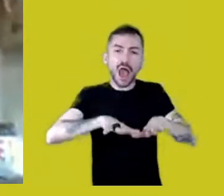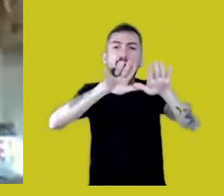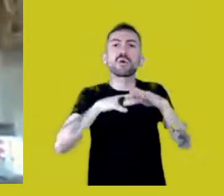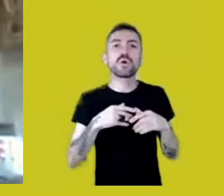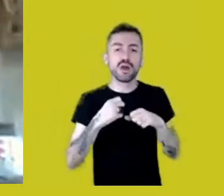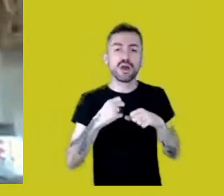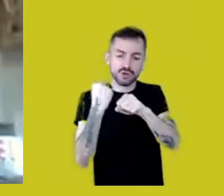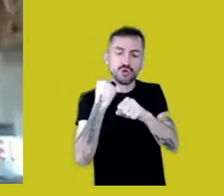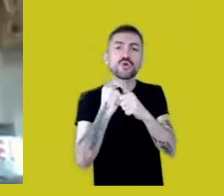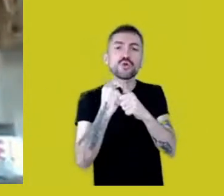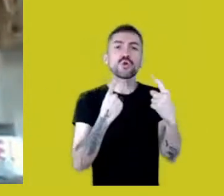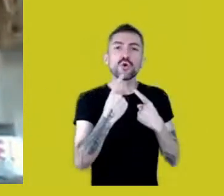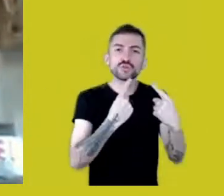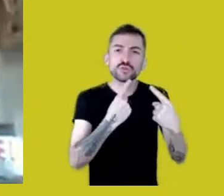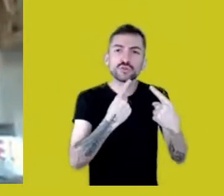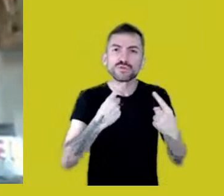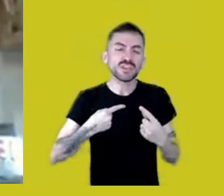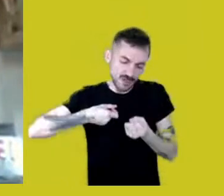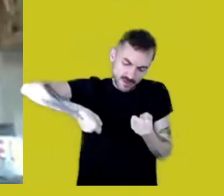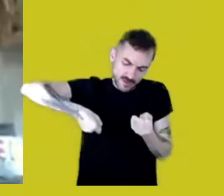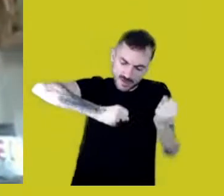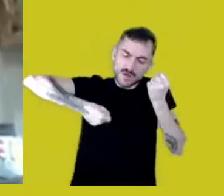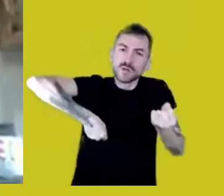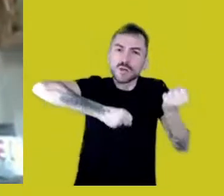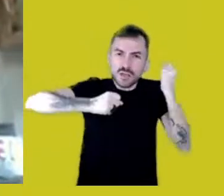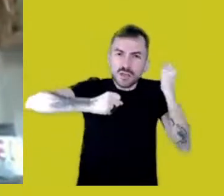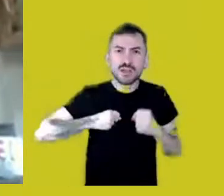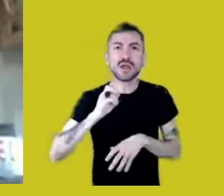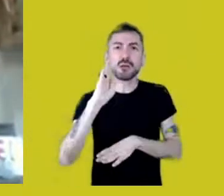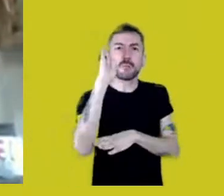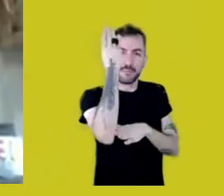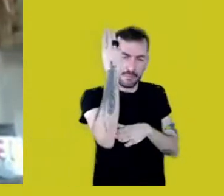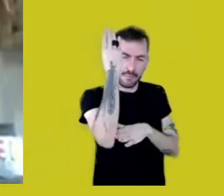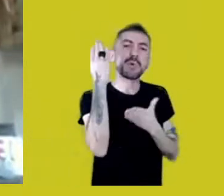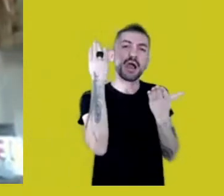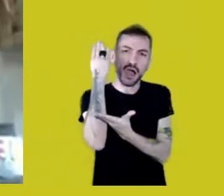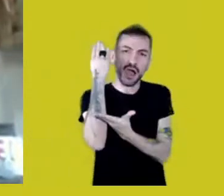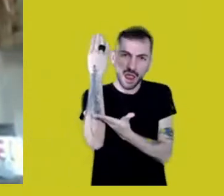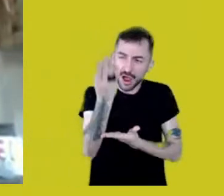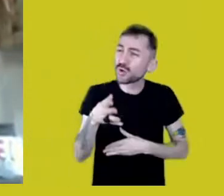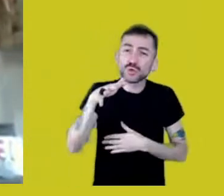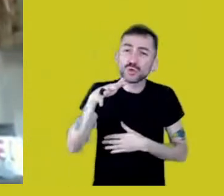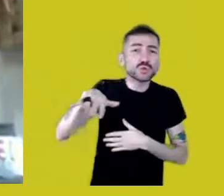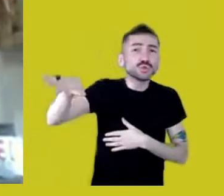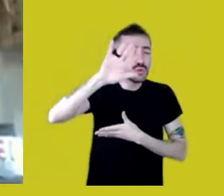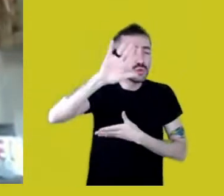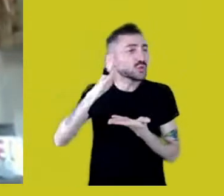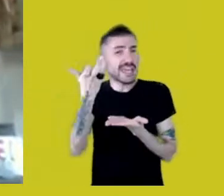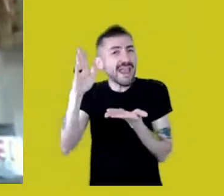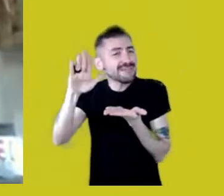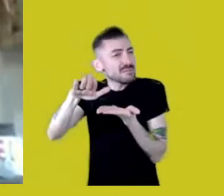in spite of loggers, in spite of all the deforestation to plant soy,